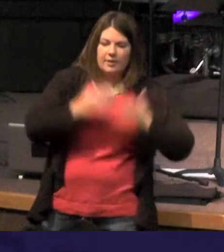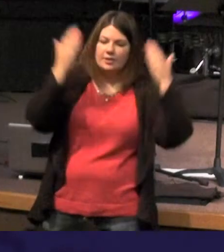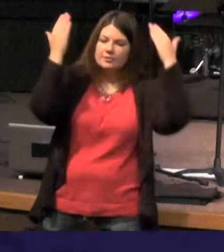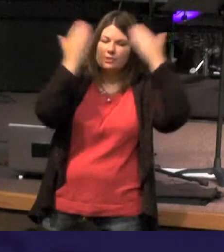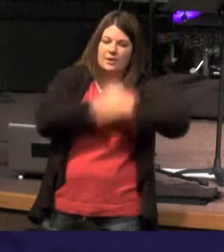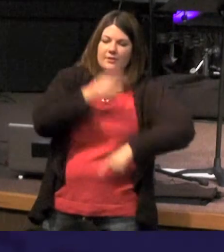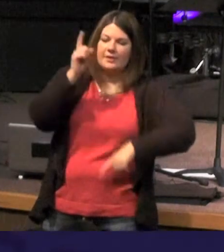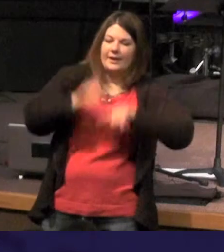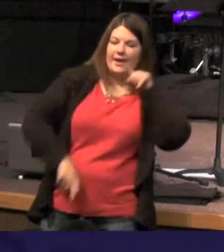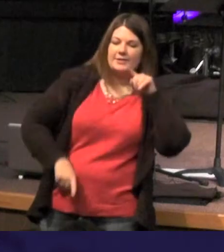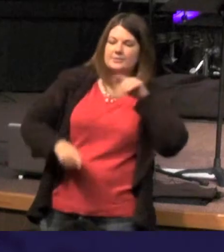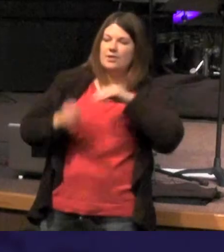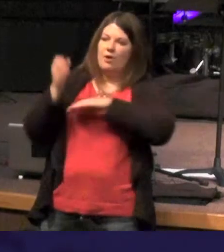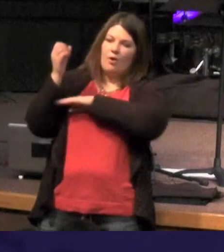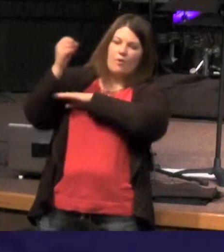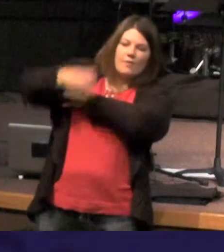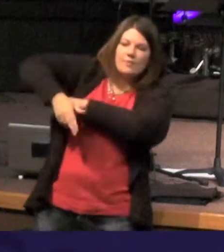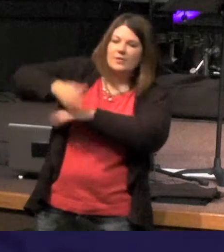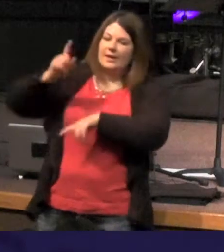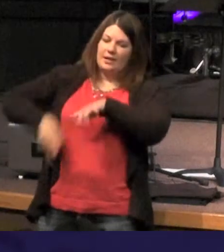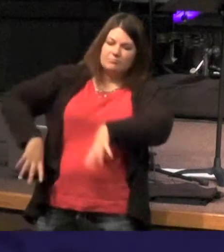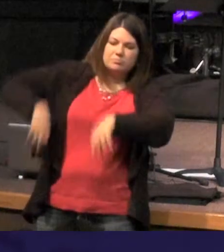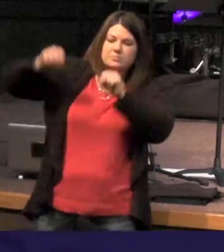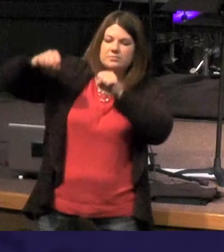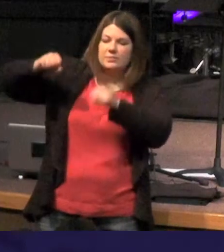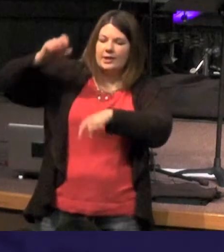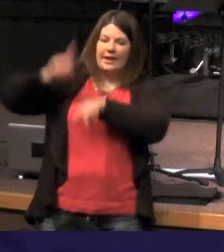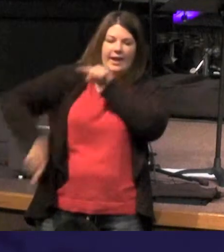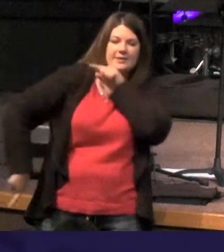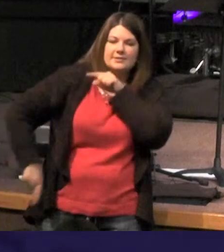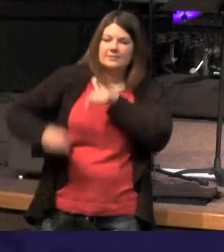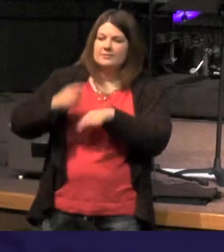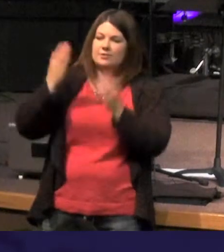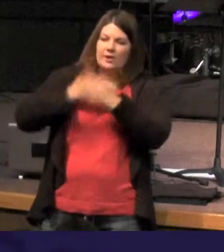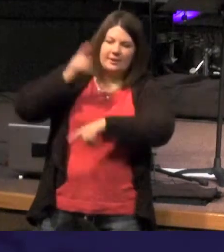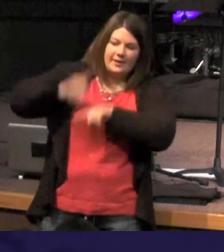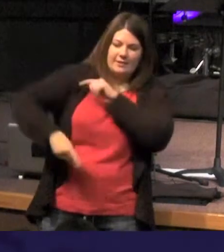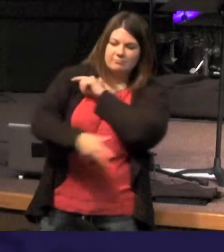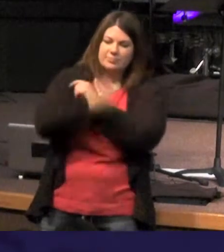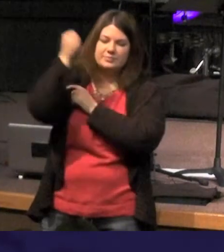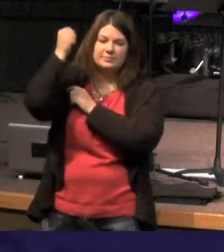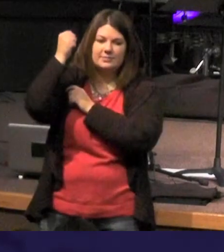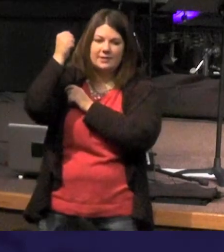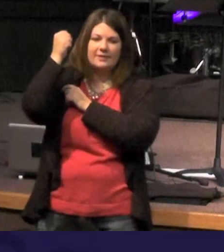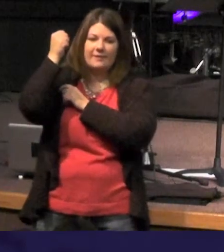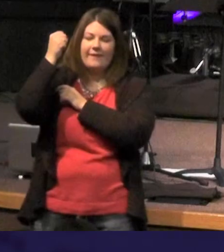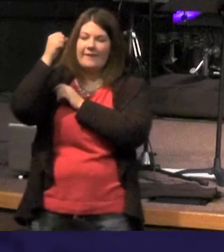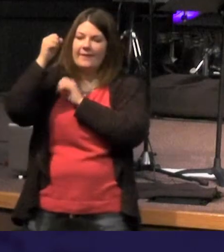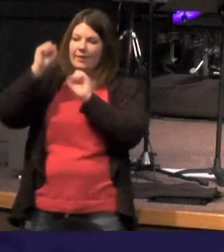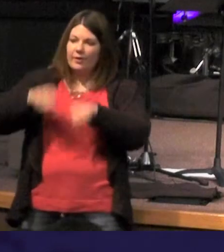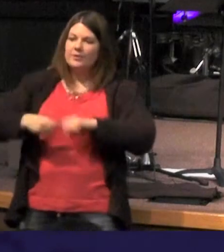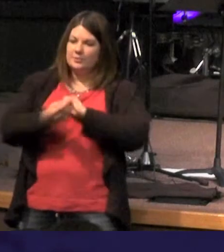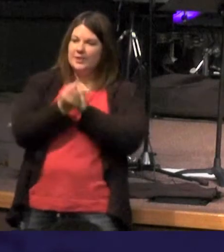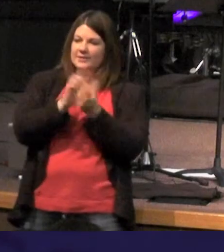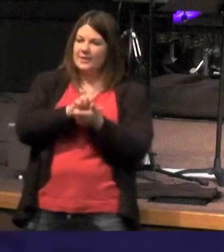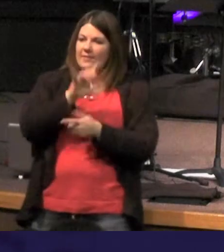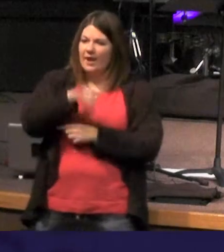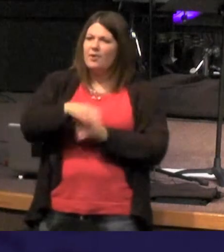and the darkness can't overpower - the darkness can't overtake it the darkness seize it - but it can be translated that way - it's great news